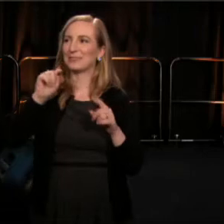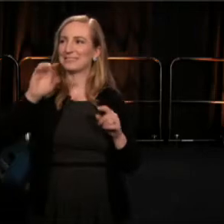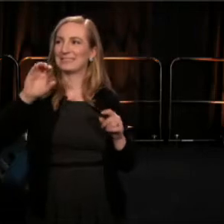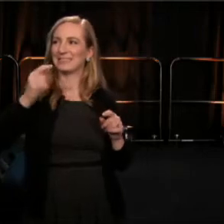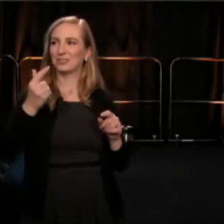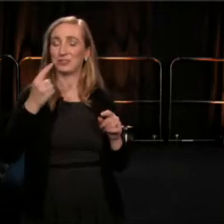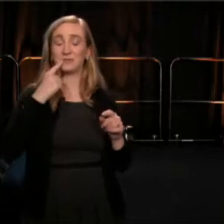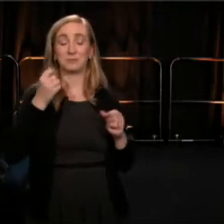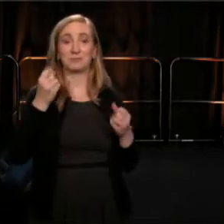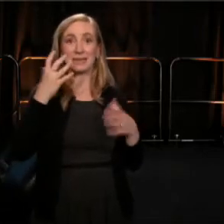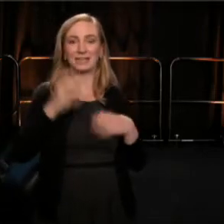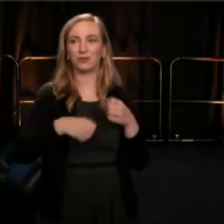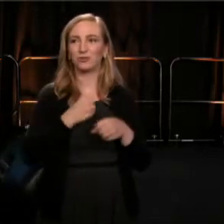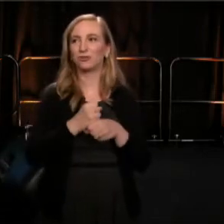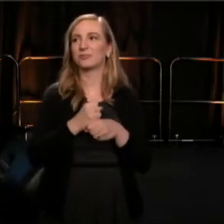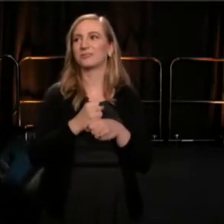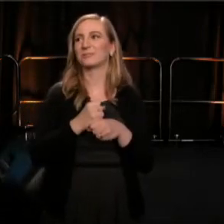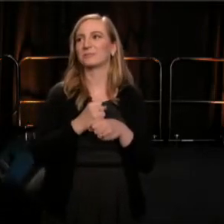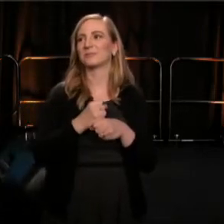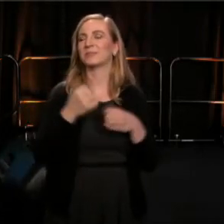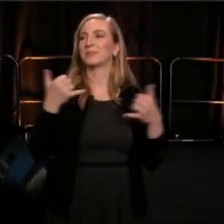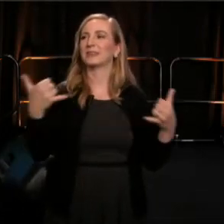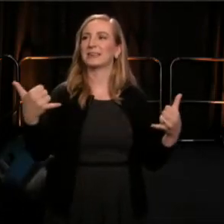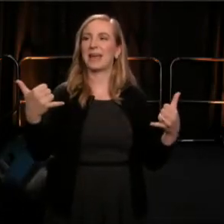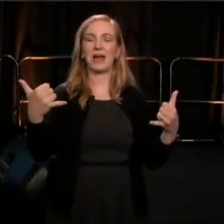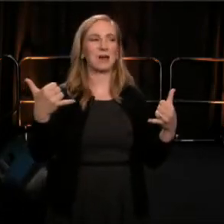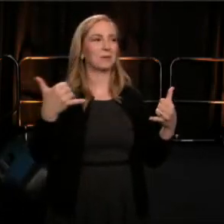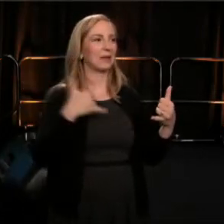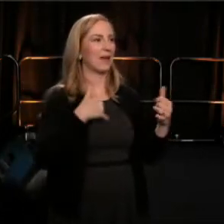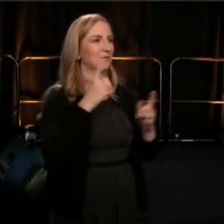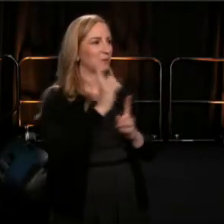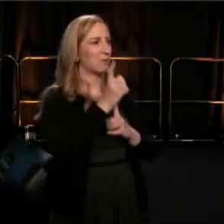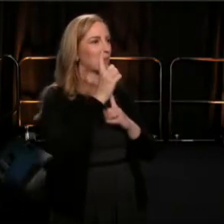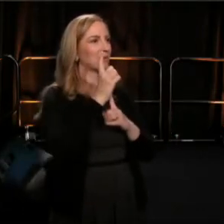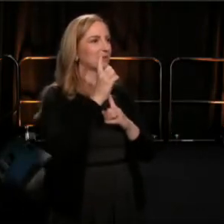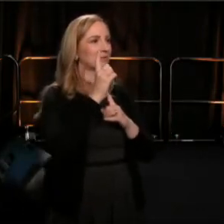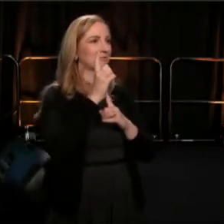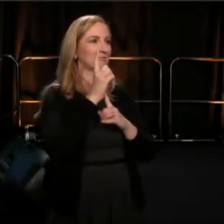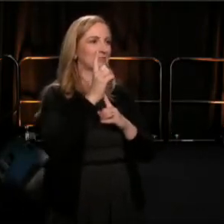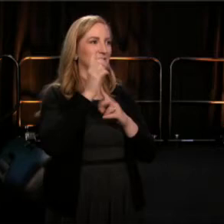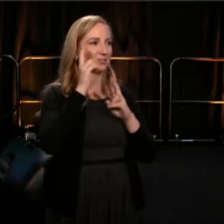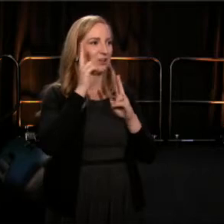Now we're about to take a moment a seminal moment in conference history,